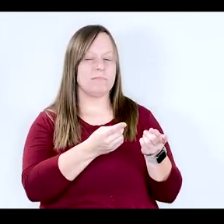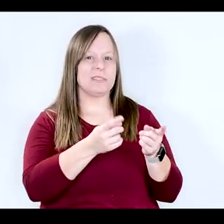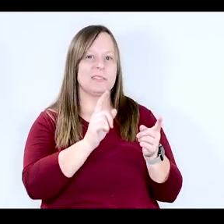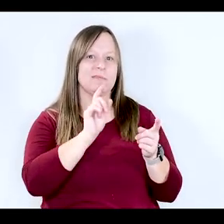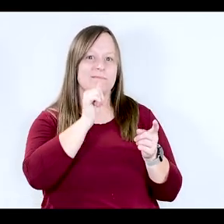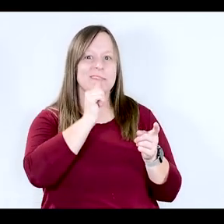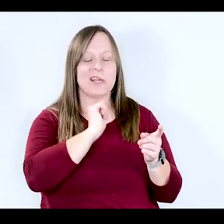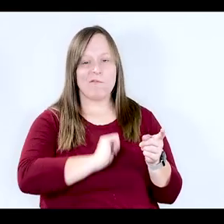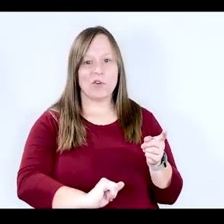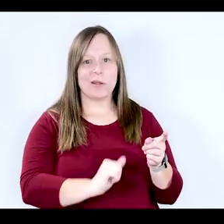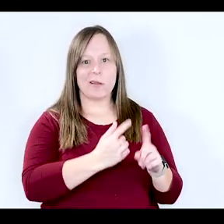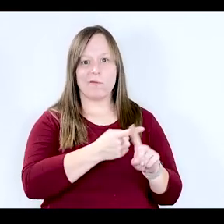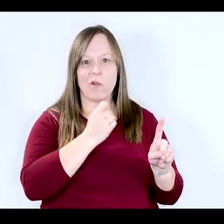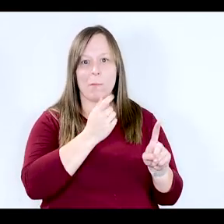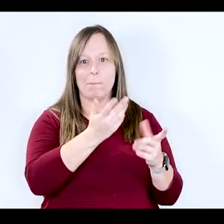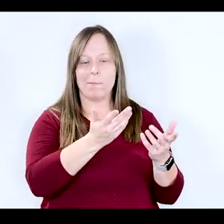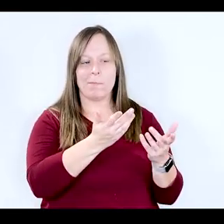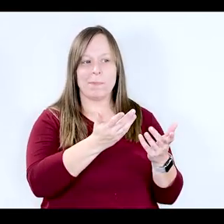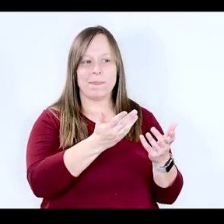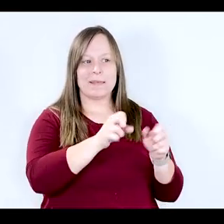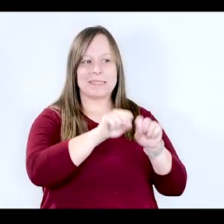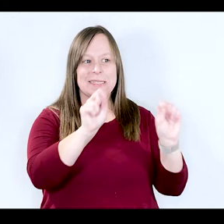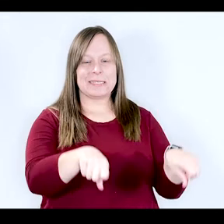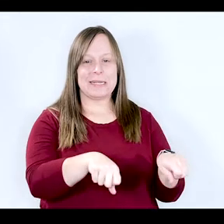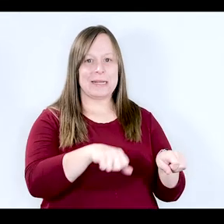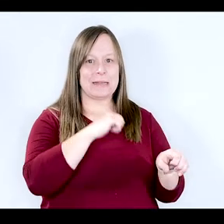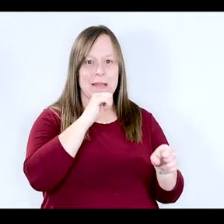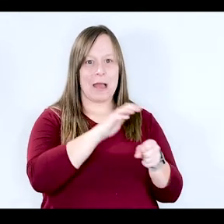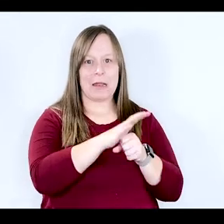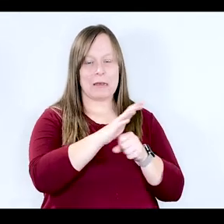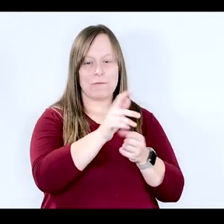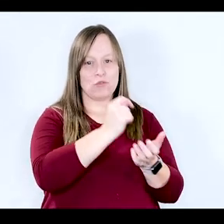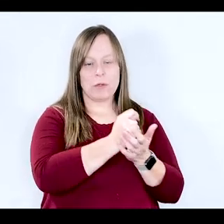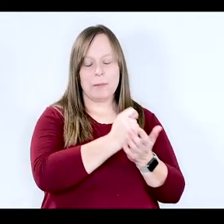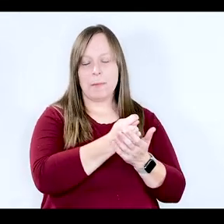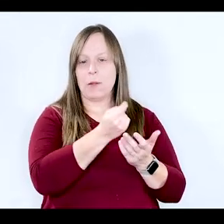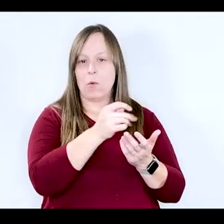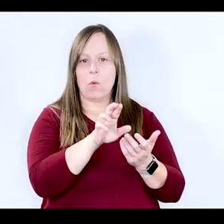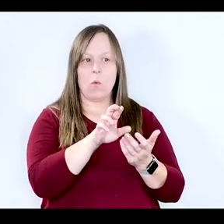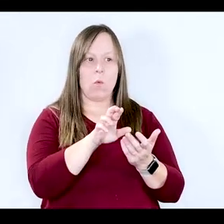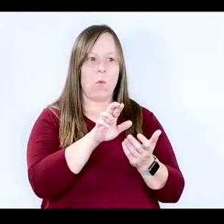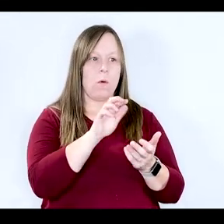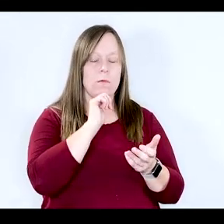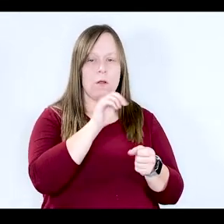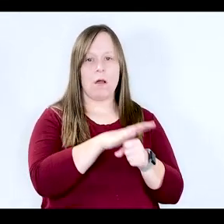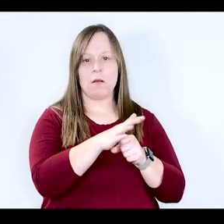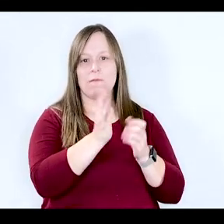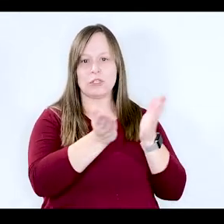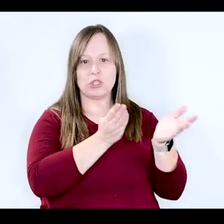be suffering because of a systemic lack of treatment or lack of services, are